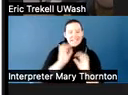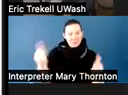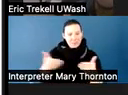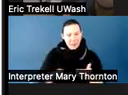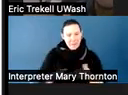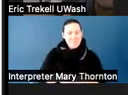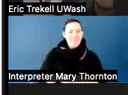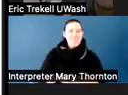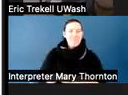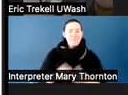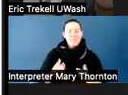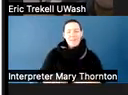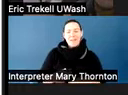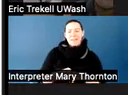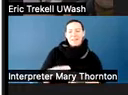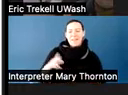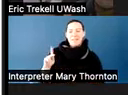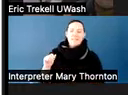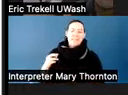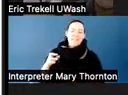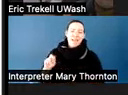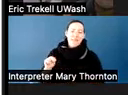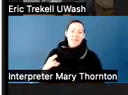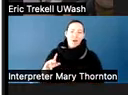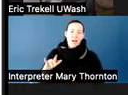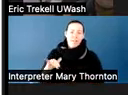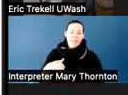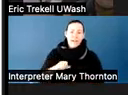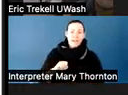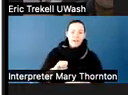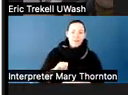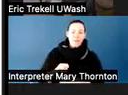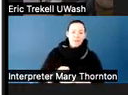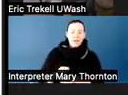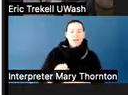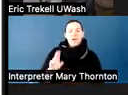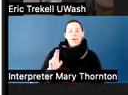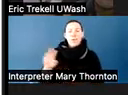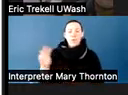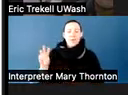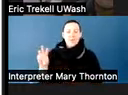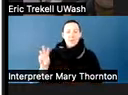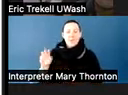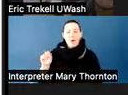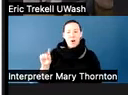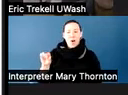My name is Kathryn Holley. I am from the University of Washington Autism Center, and I'm really excited to be invited here today